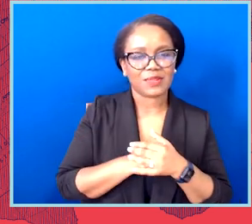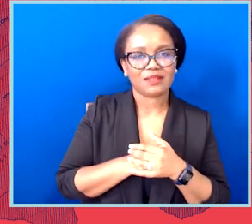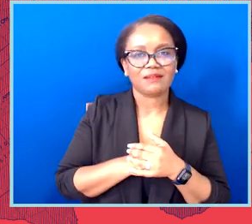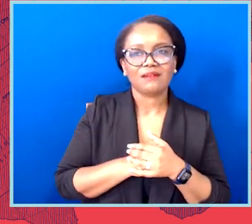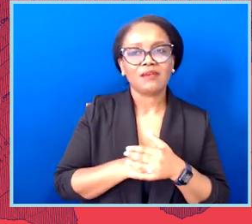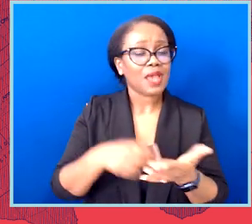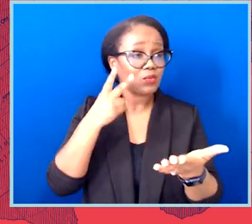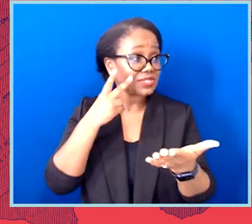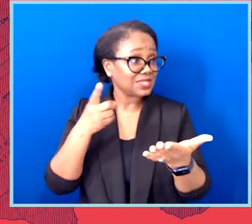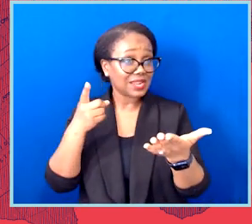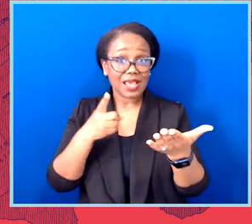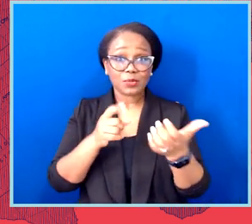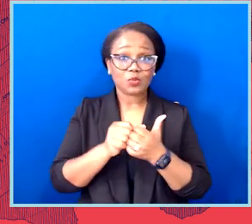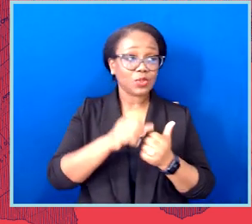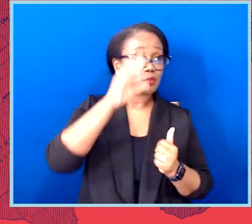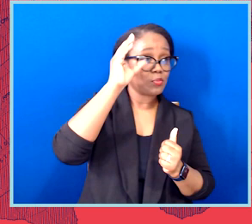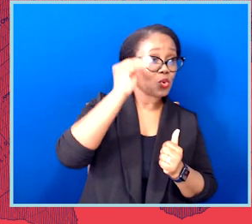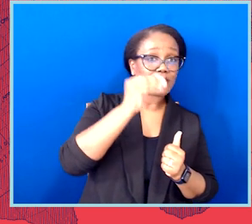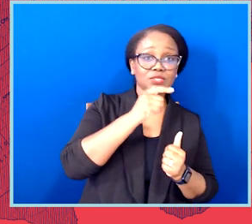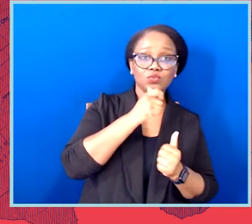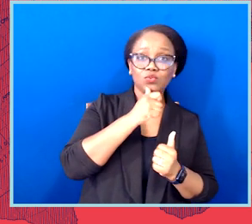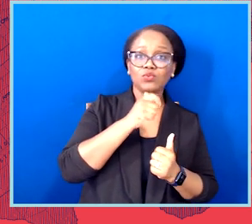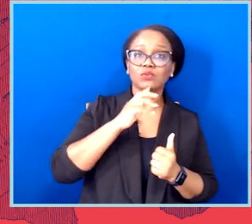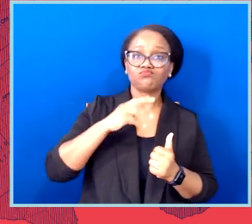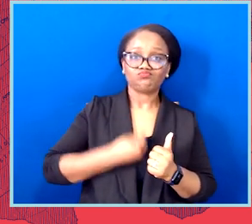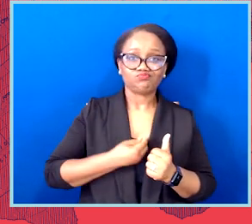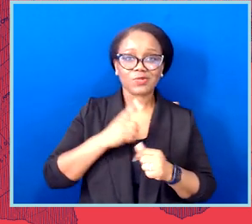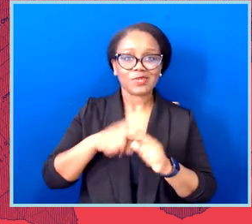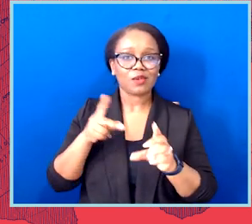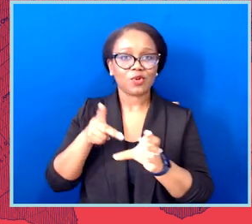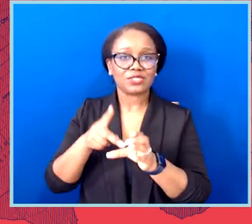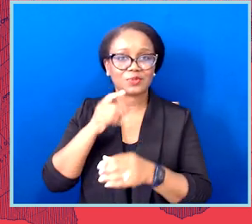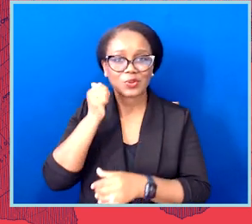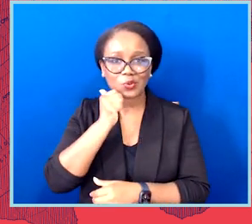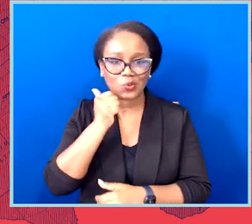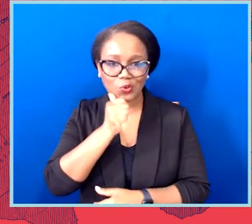also to participate on girls teams. And so this is Eli testifying.